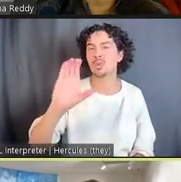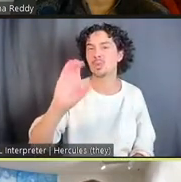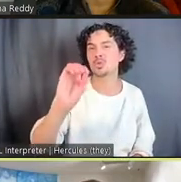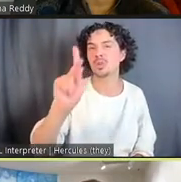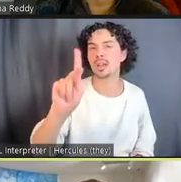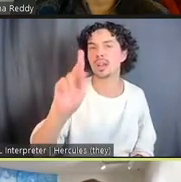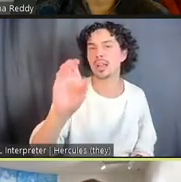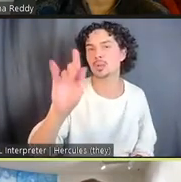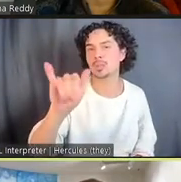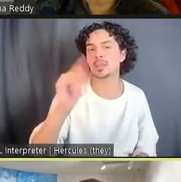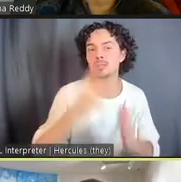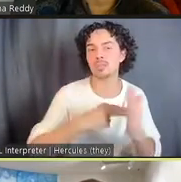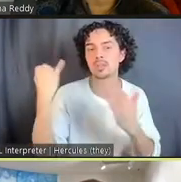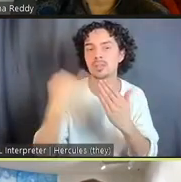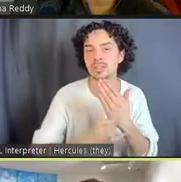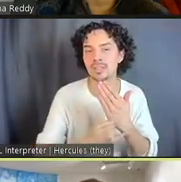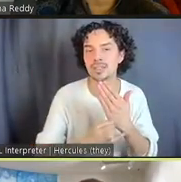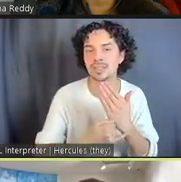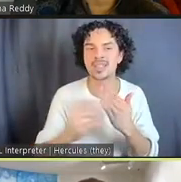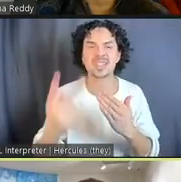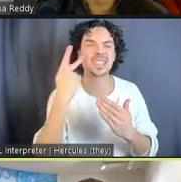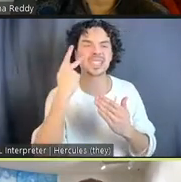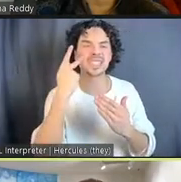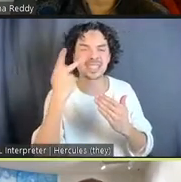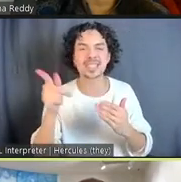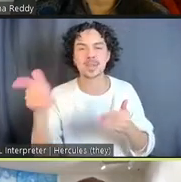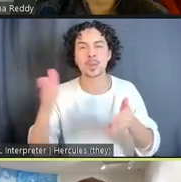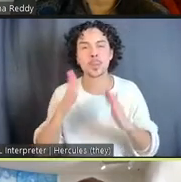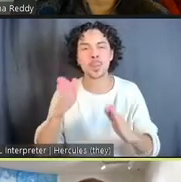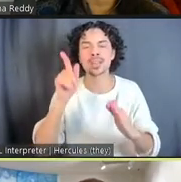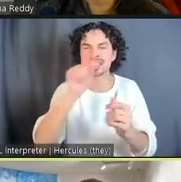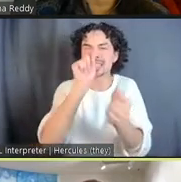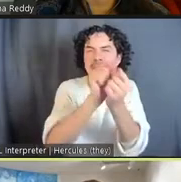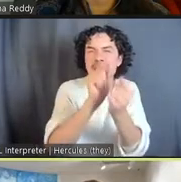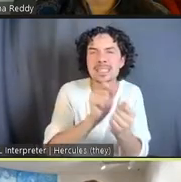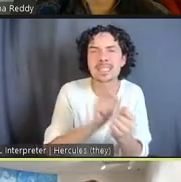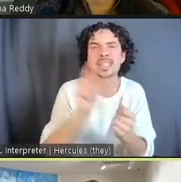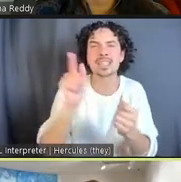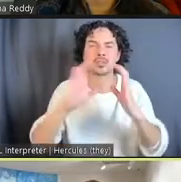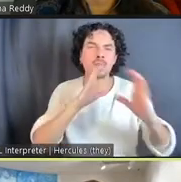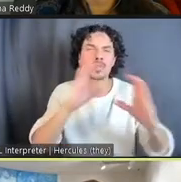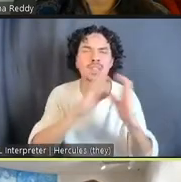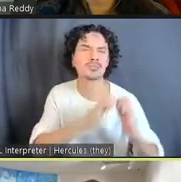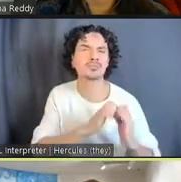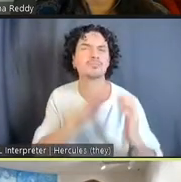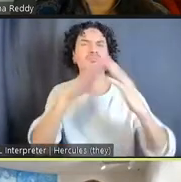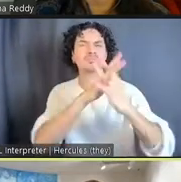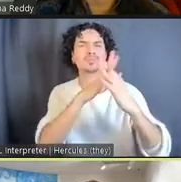I don't know if you could see that the detail, you'd see the kind of way she's talking about creating porosity and conversation across the carceral divide.